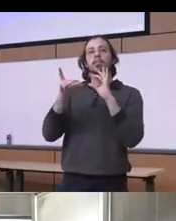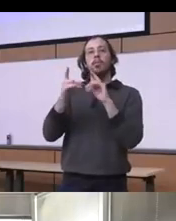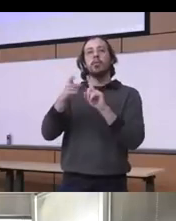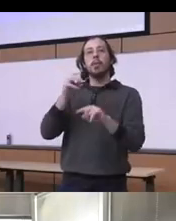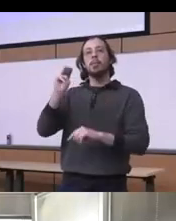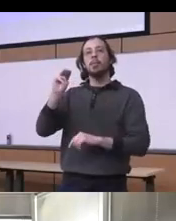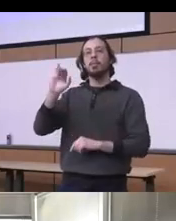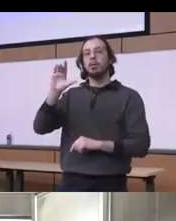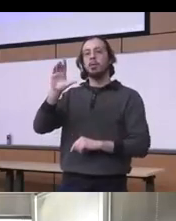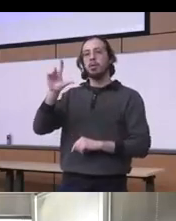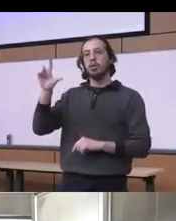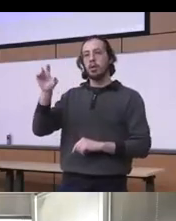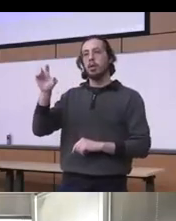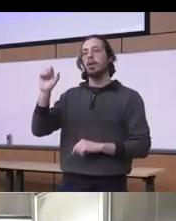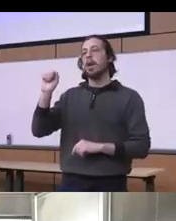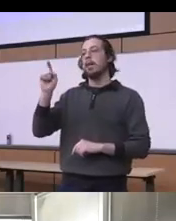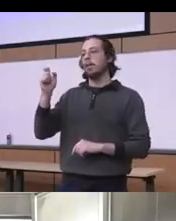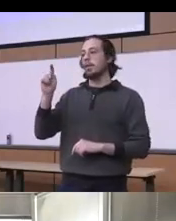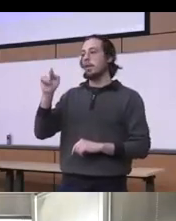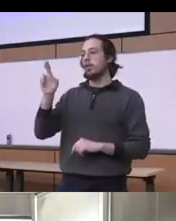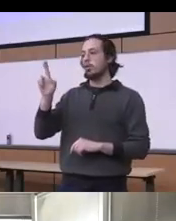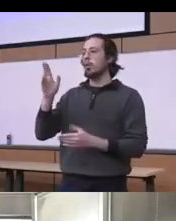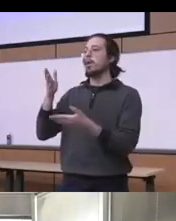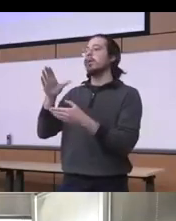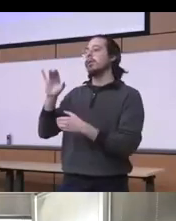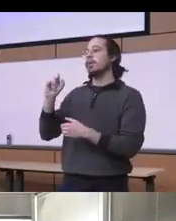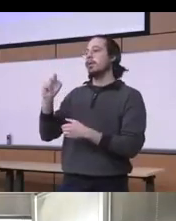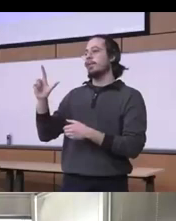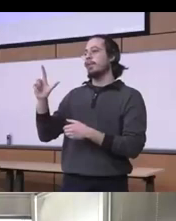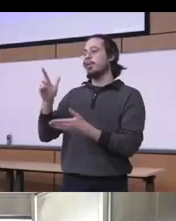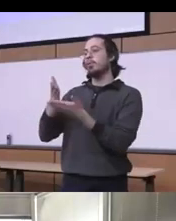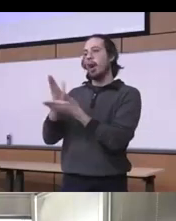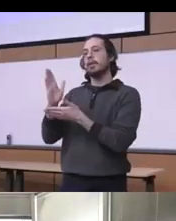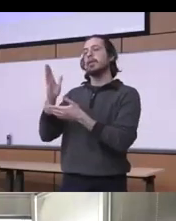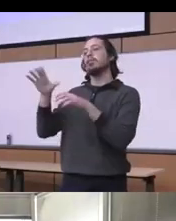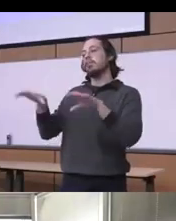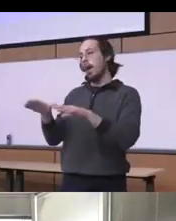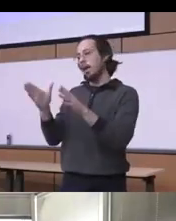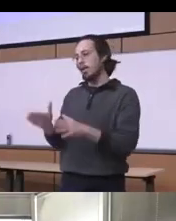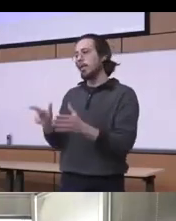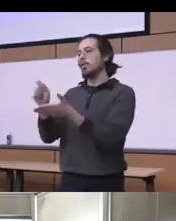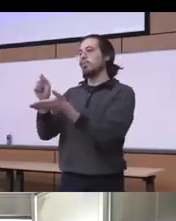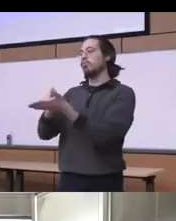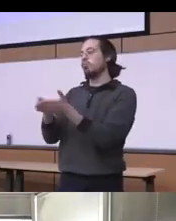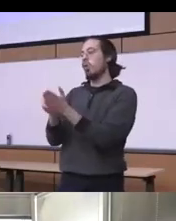long time civil rights Advocate and litigator she wrote an Incredible Book it's called the new Jim